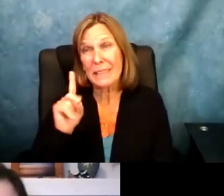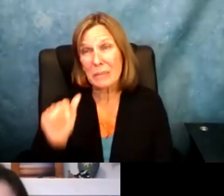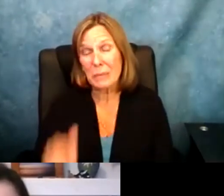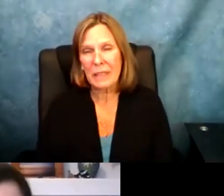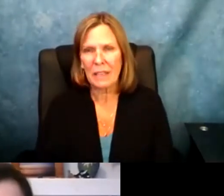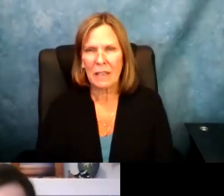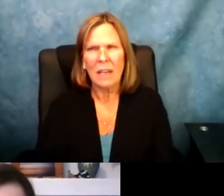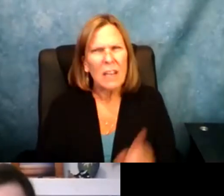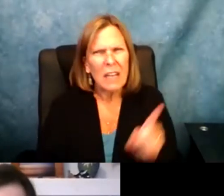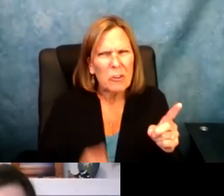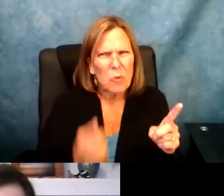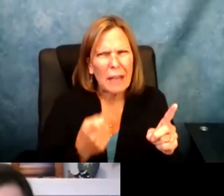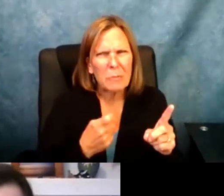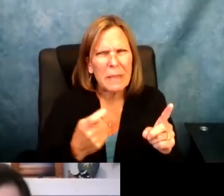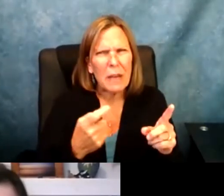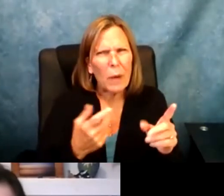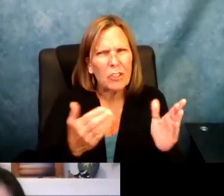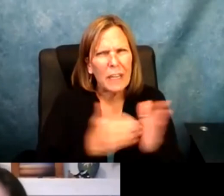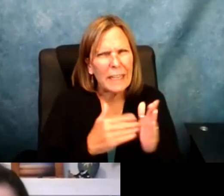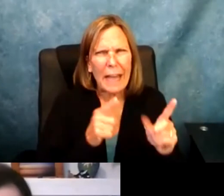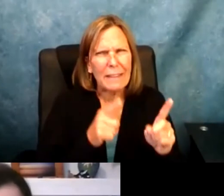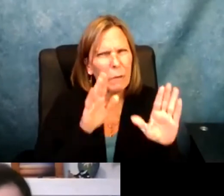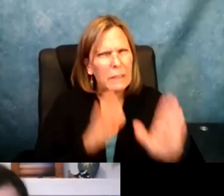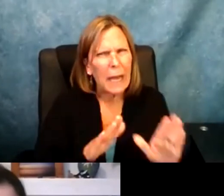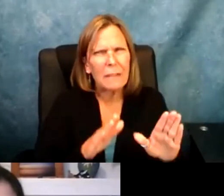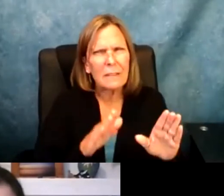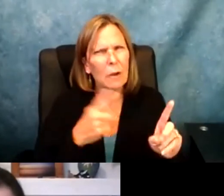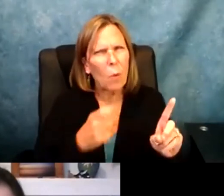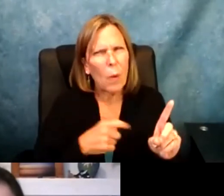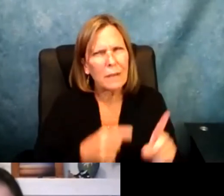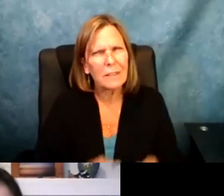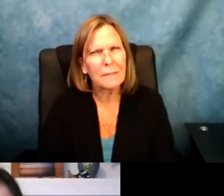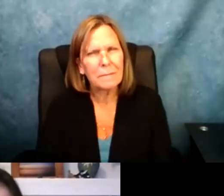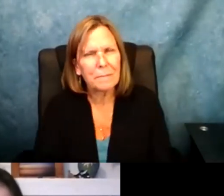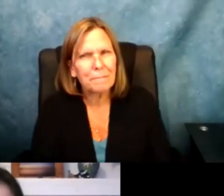really challenging at times.